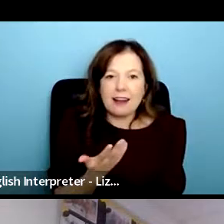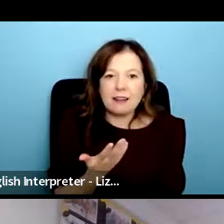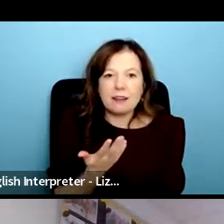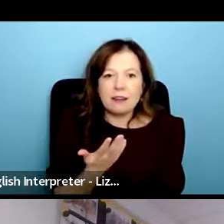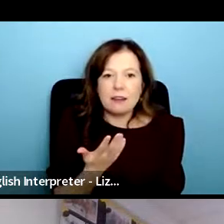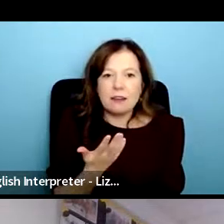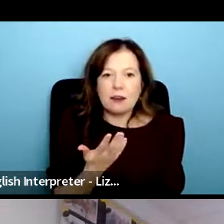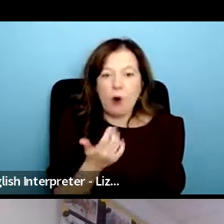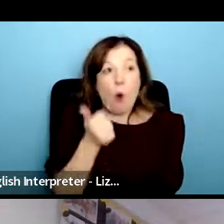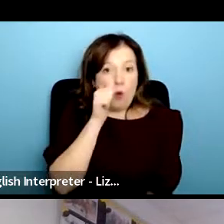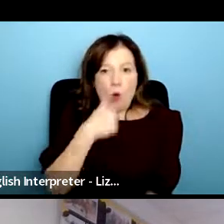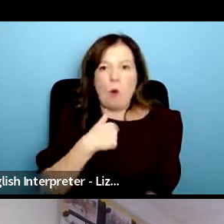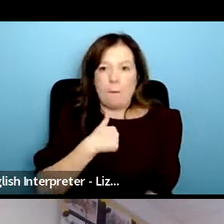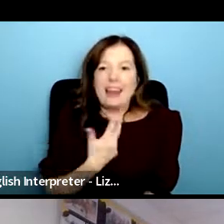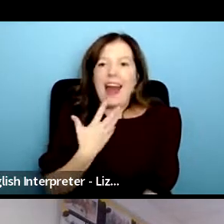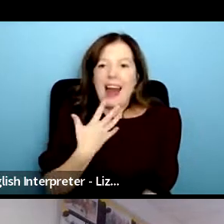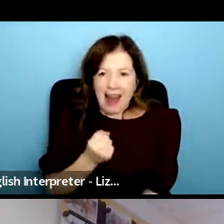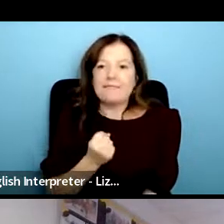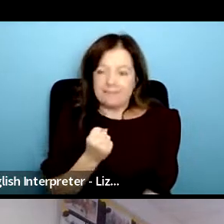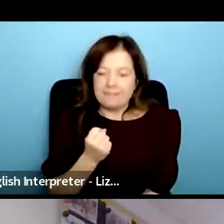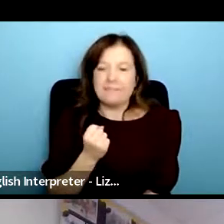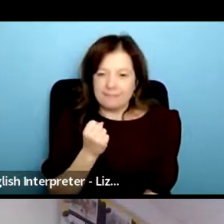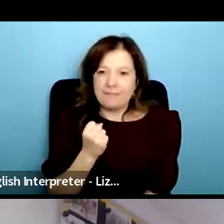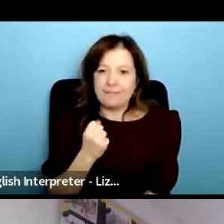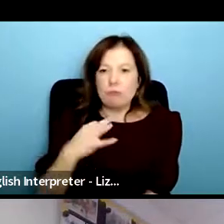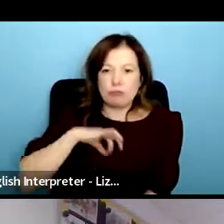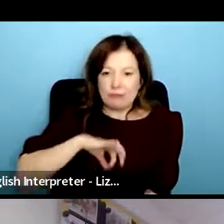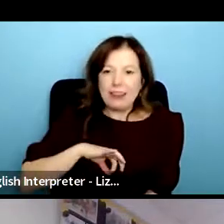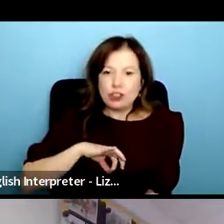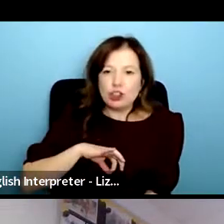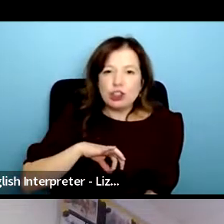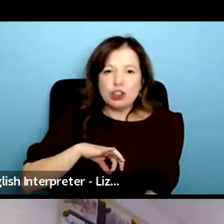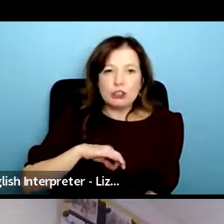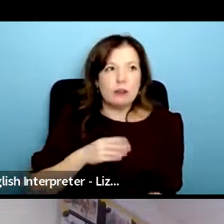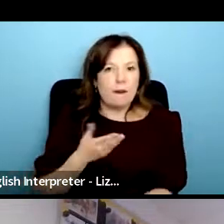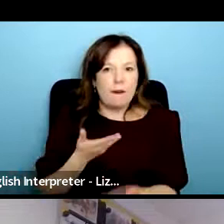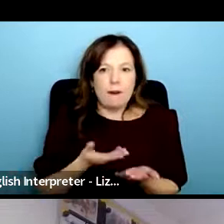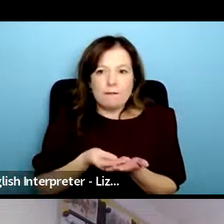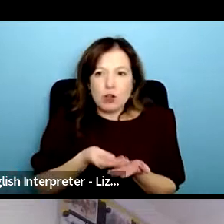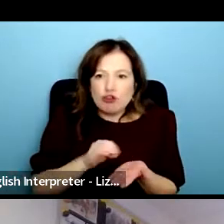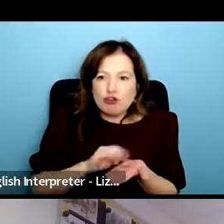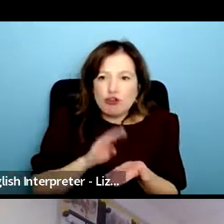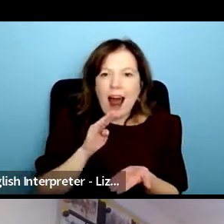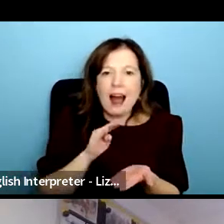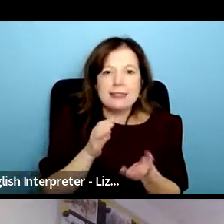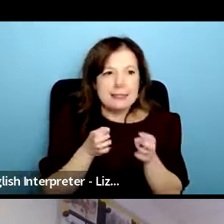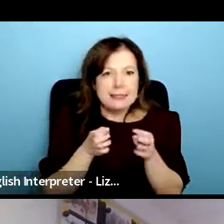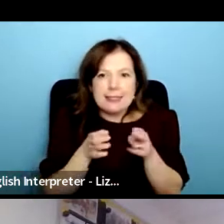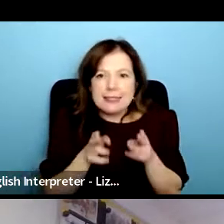of and i think that when we're thinking about fundraising and systems i think that a lot needs